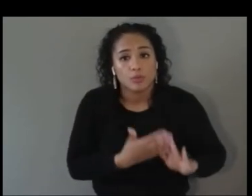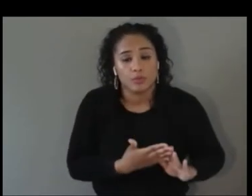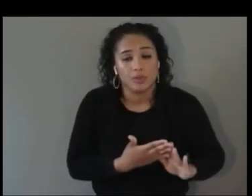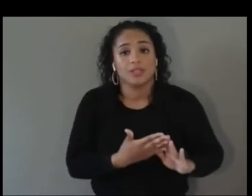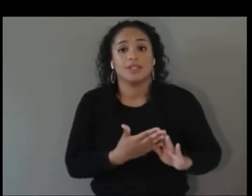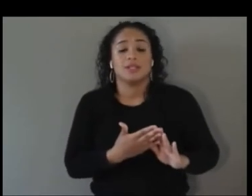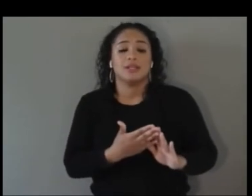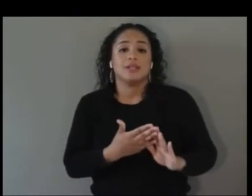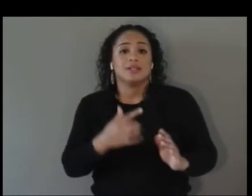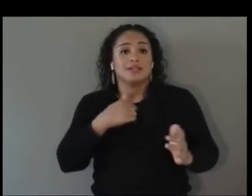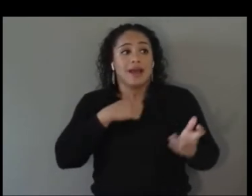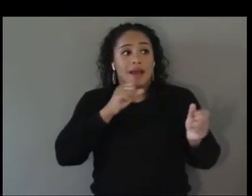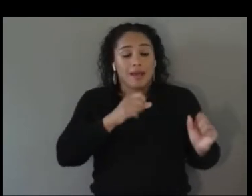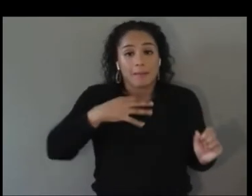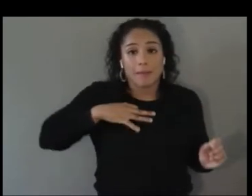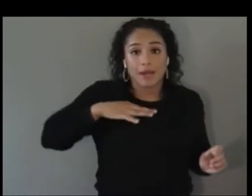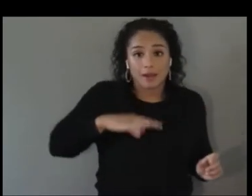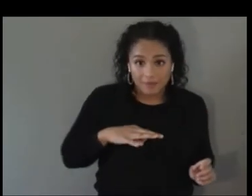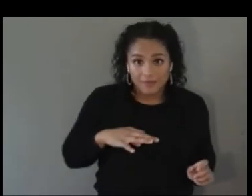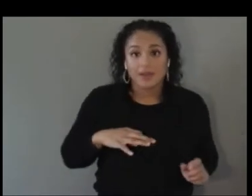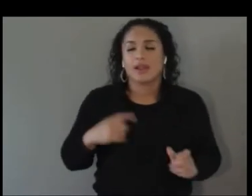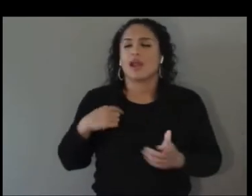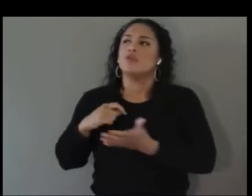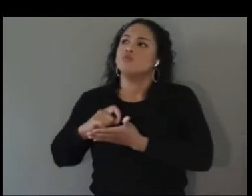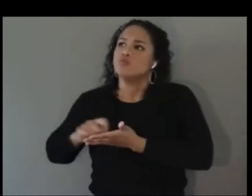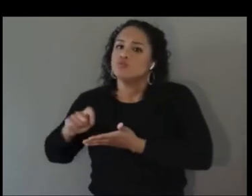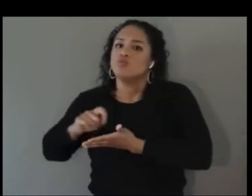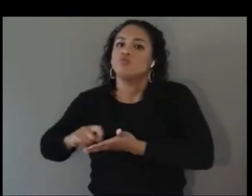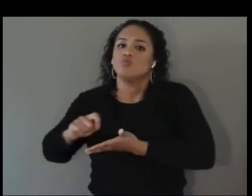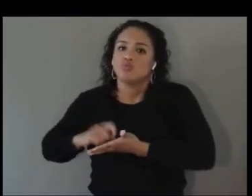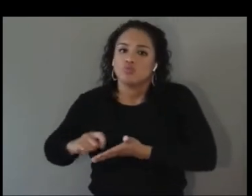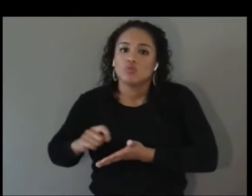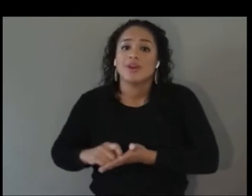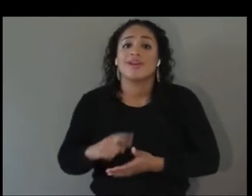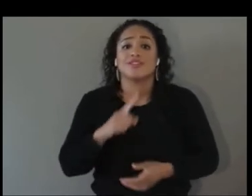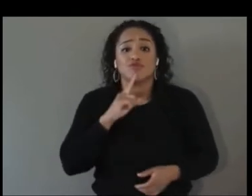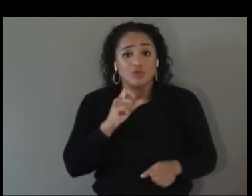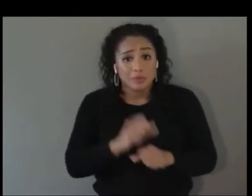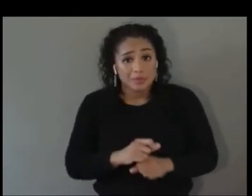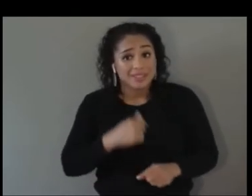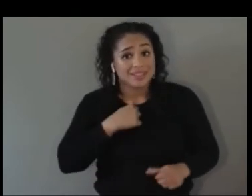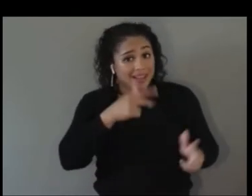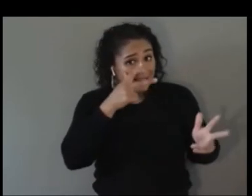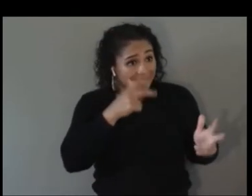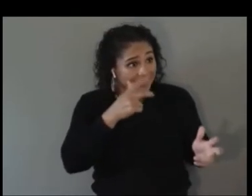and I have been one of those people that have benefitted from listening. Here's the thing,